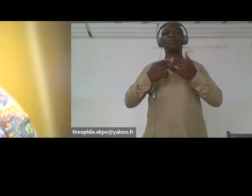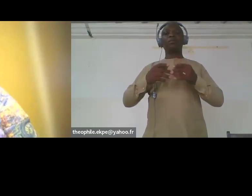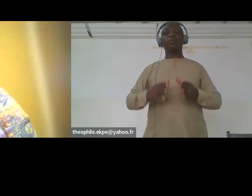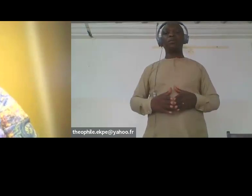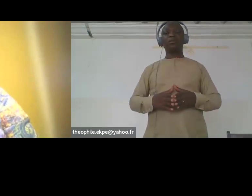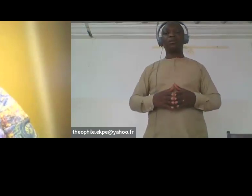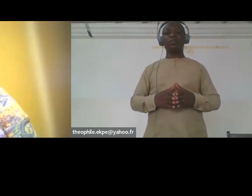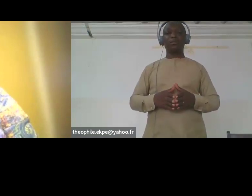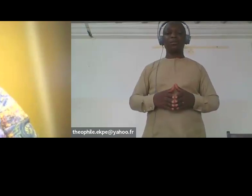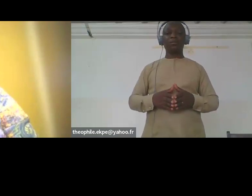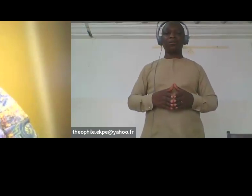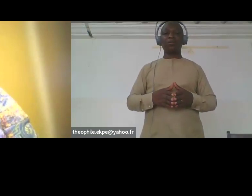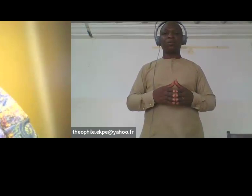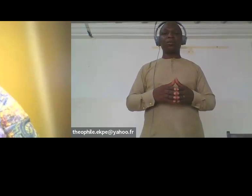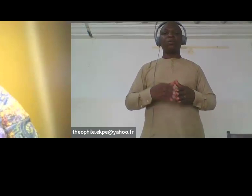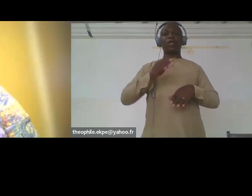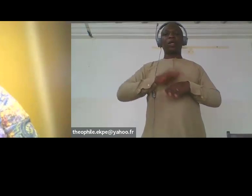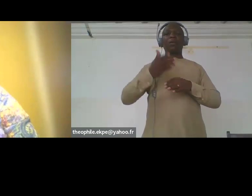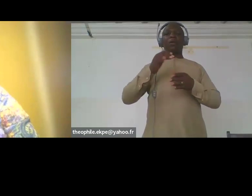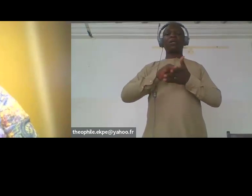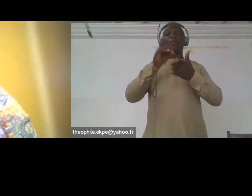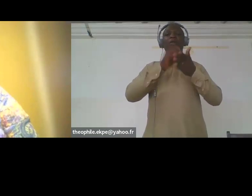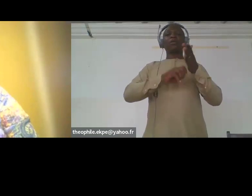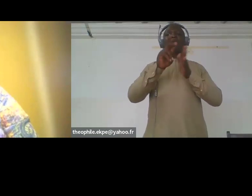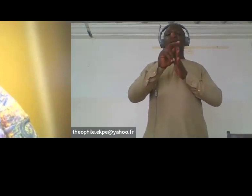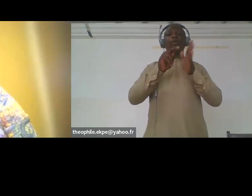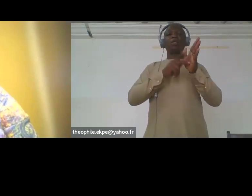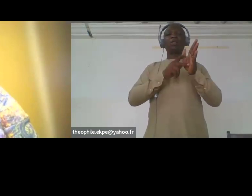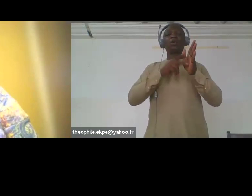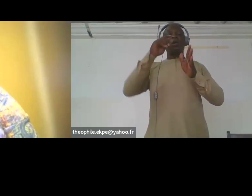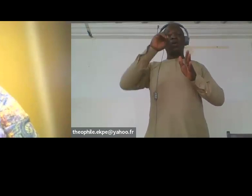developing policies the Kenyan government for instance